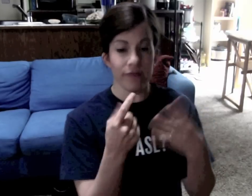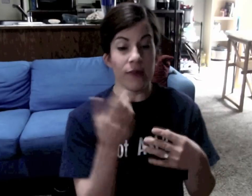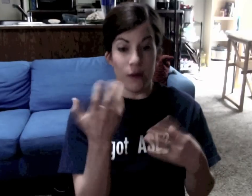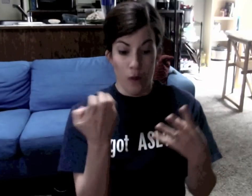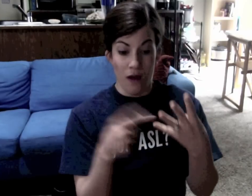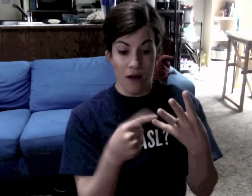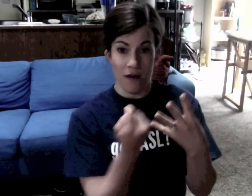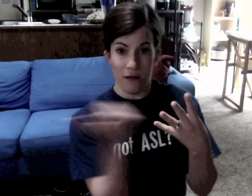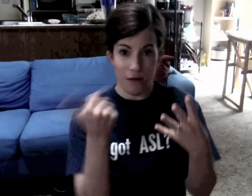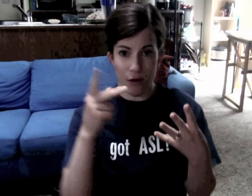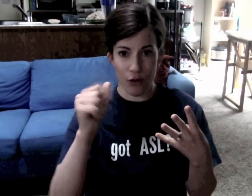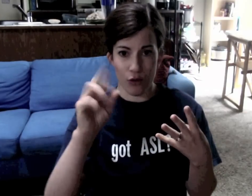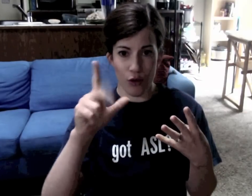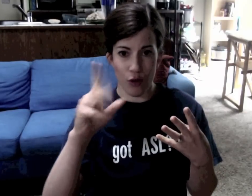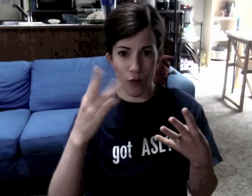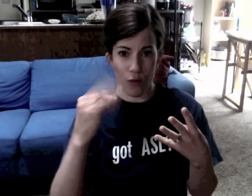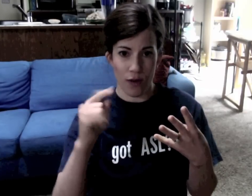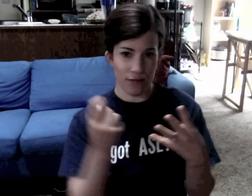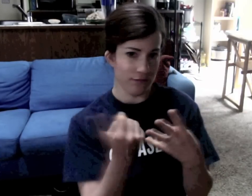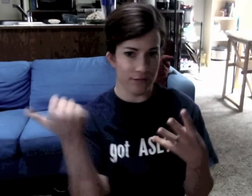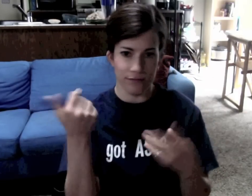So the complaint is to remove Karl White from the application screening committee.